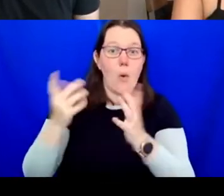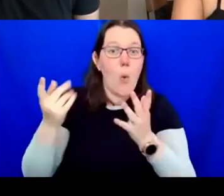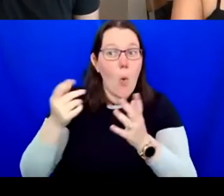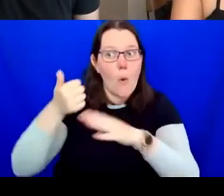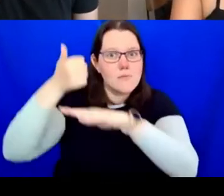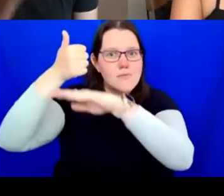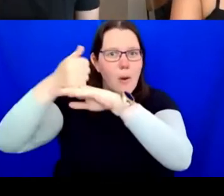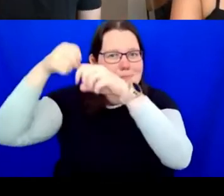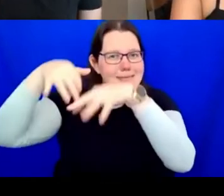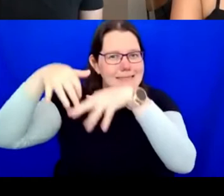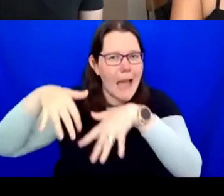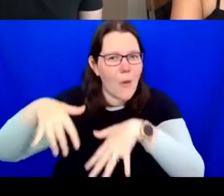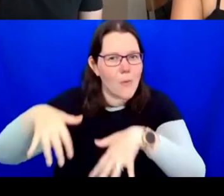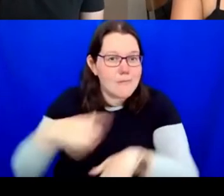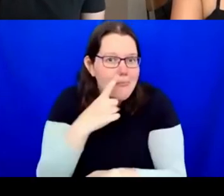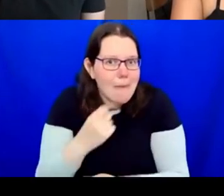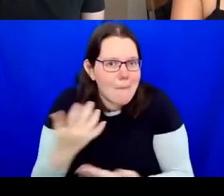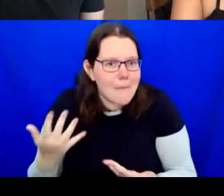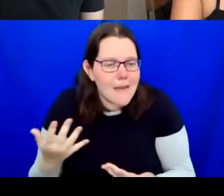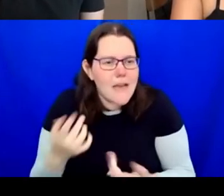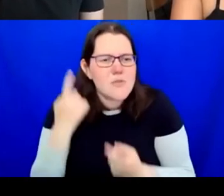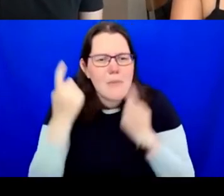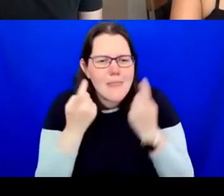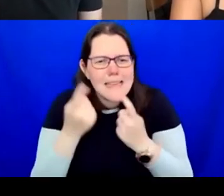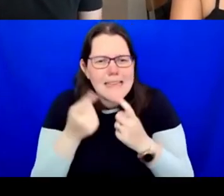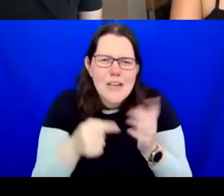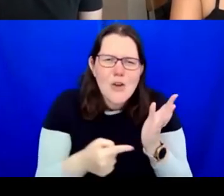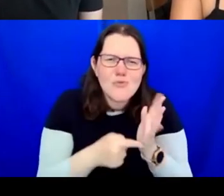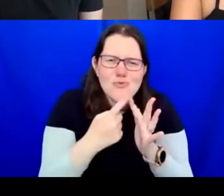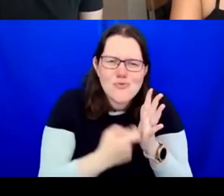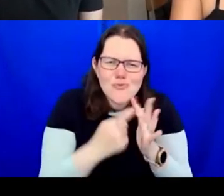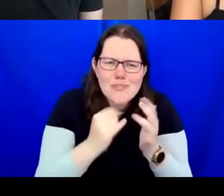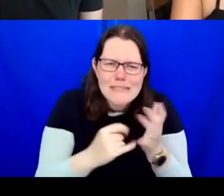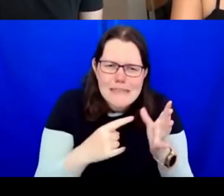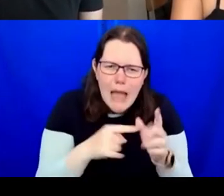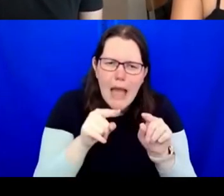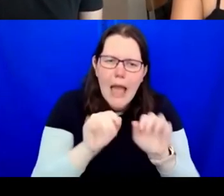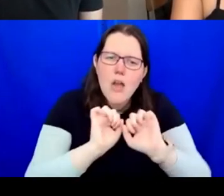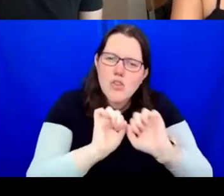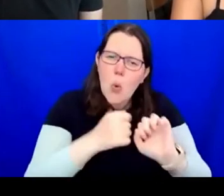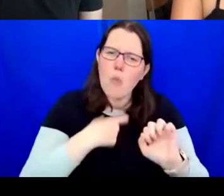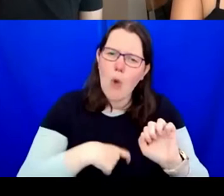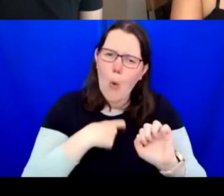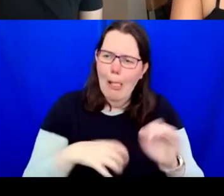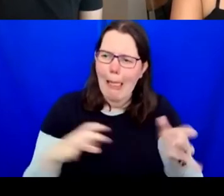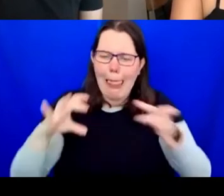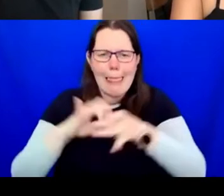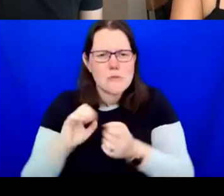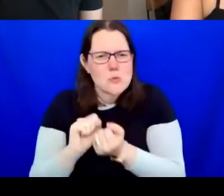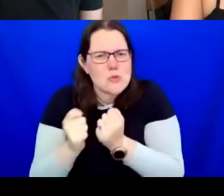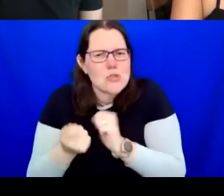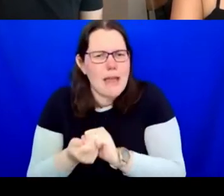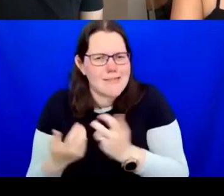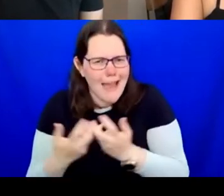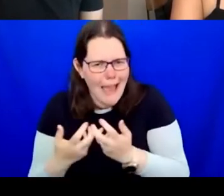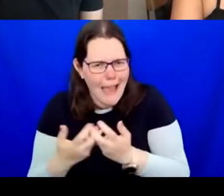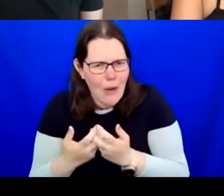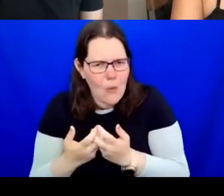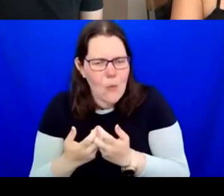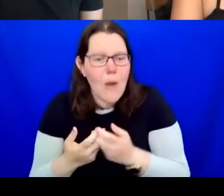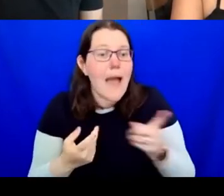in initiating that change and the agency and power you have in your role and Deb's role as a CEO,